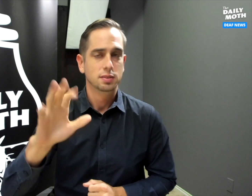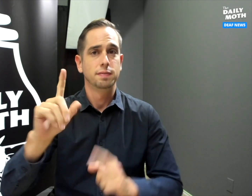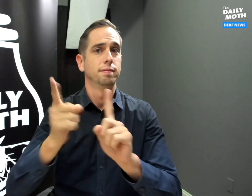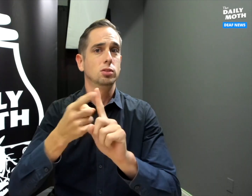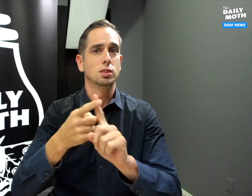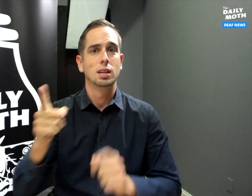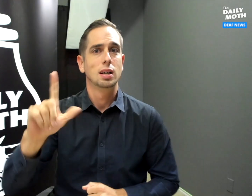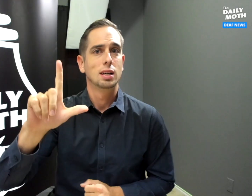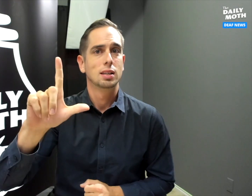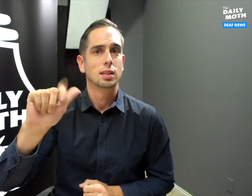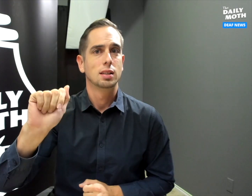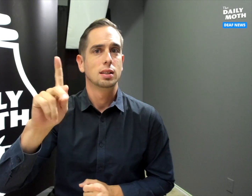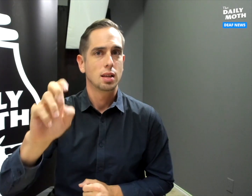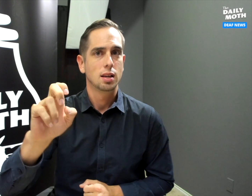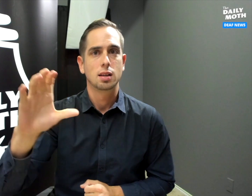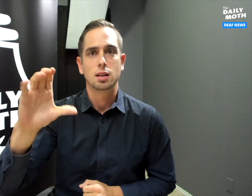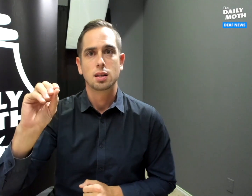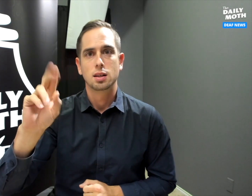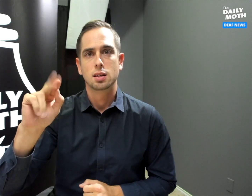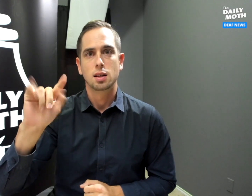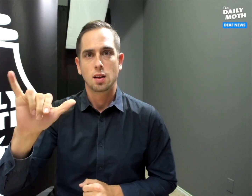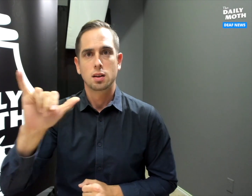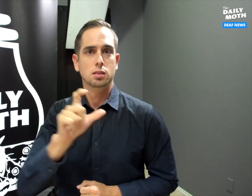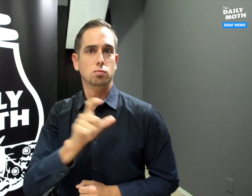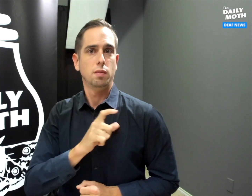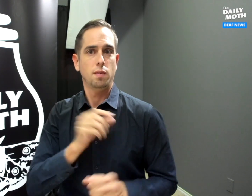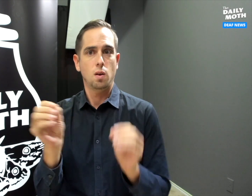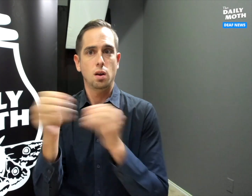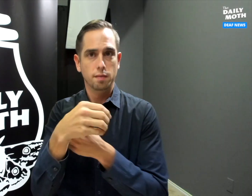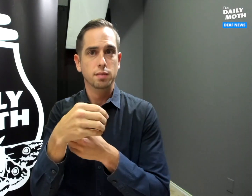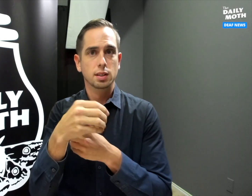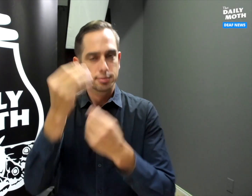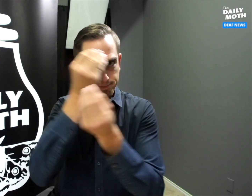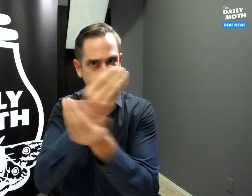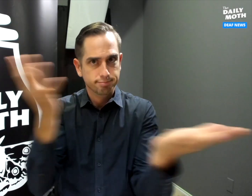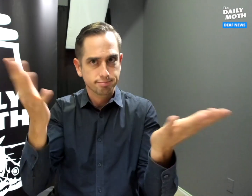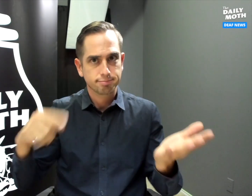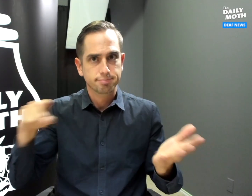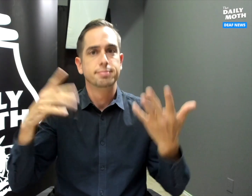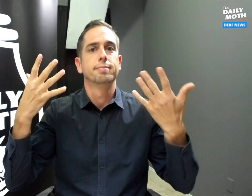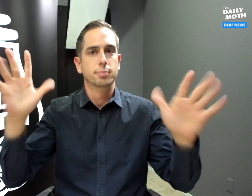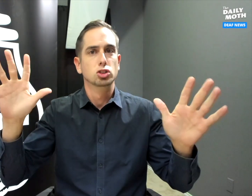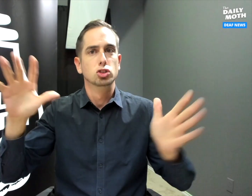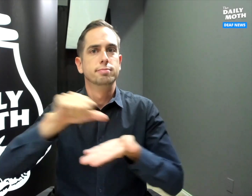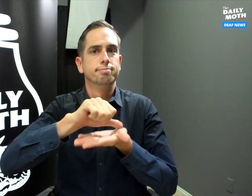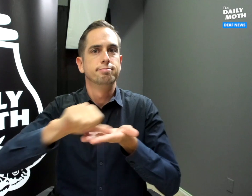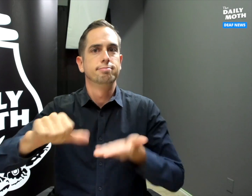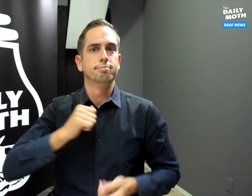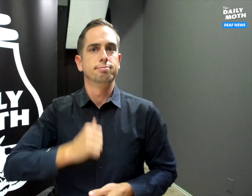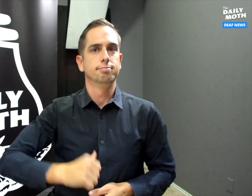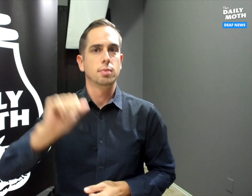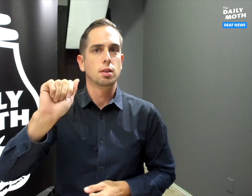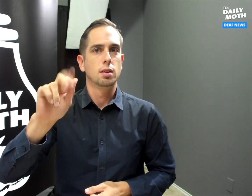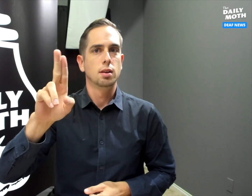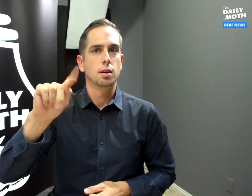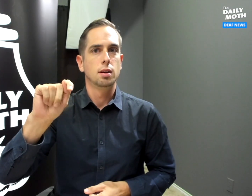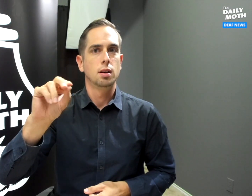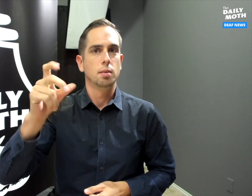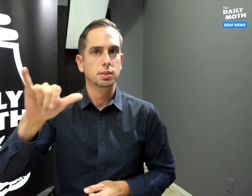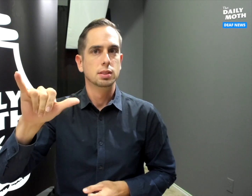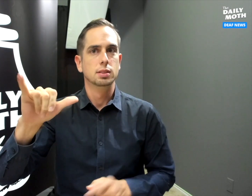The first - the Lake County Sheriff’s Office said they have completed an autopsy